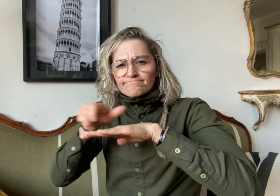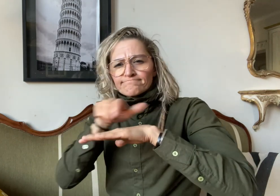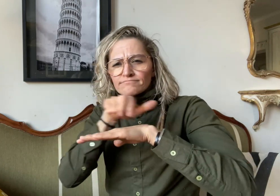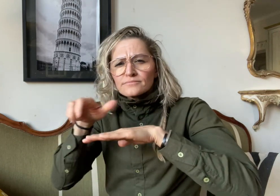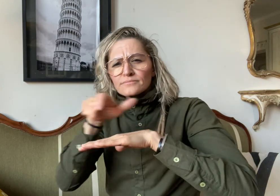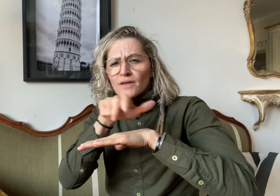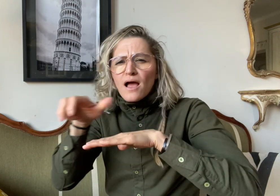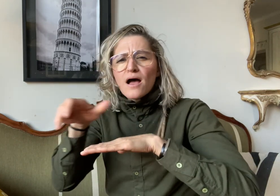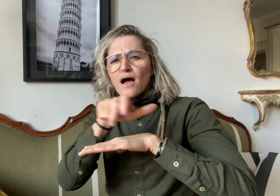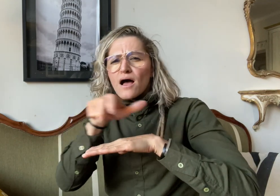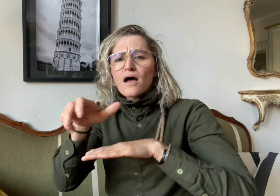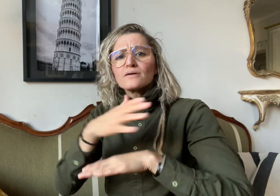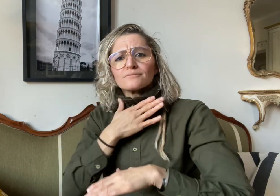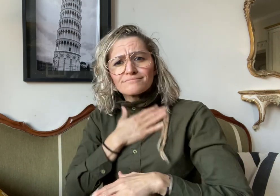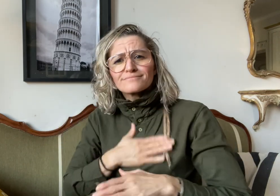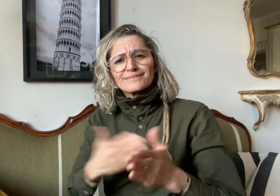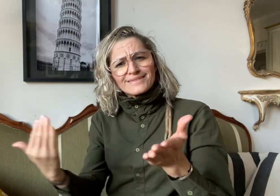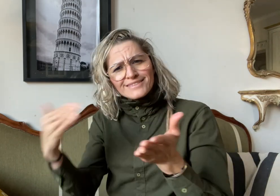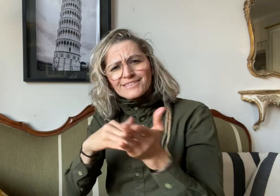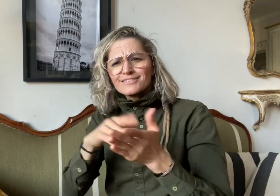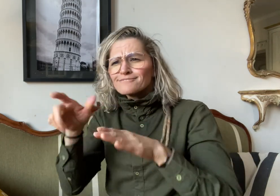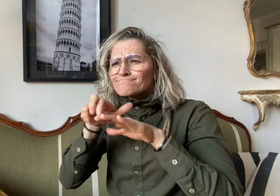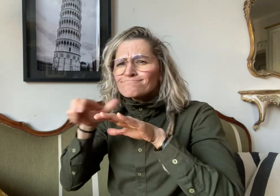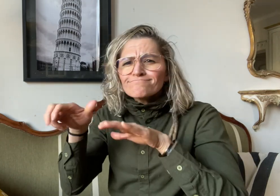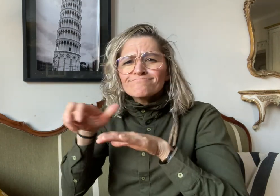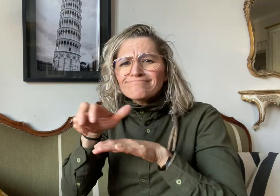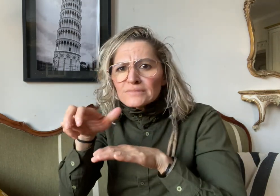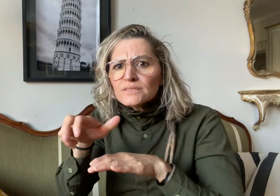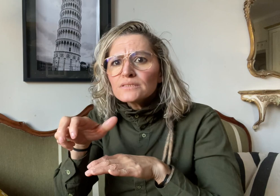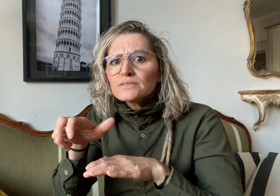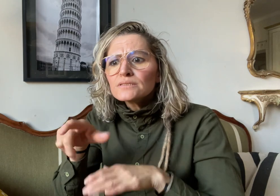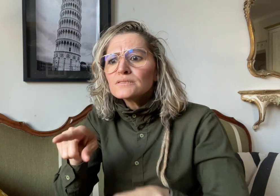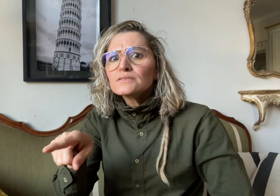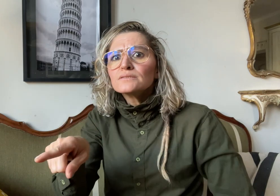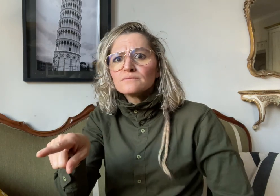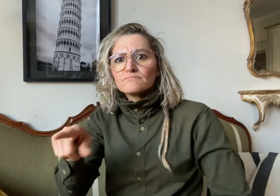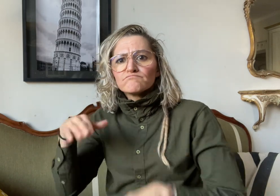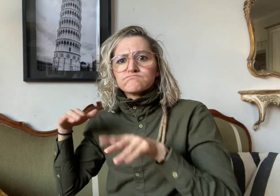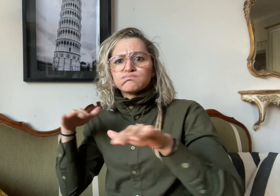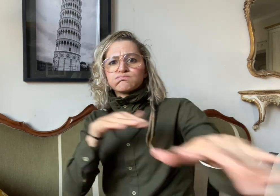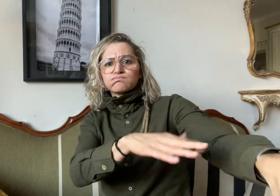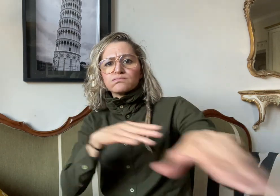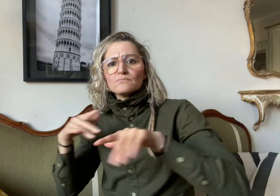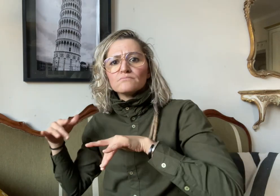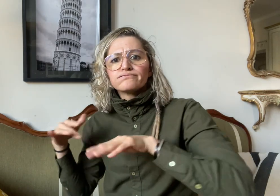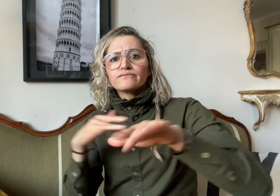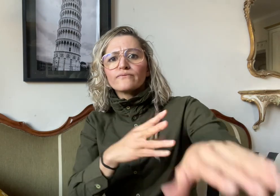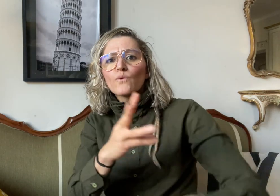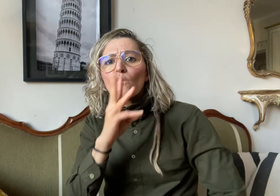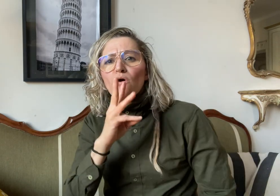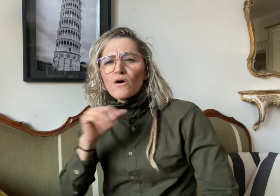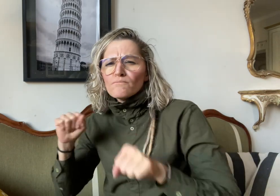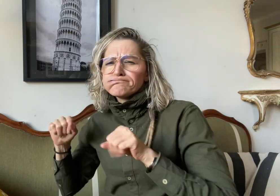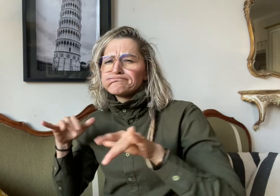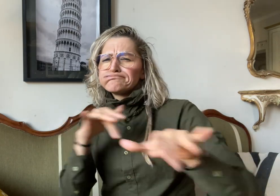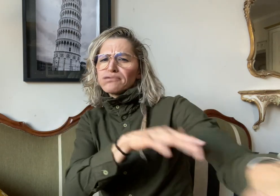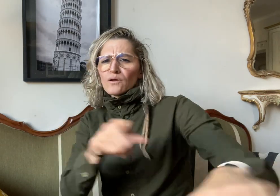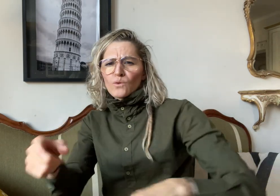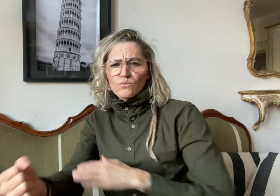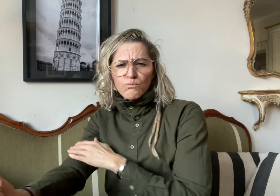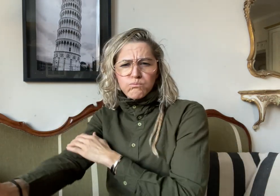with a strong current, which dragged Amelia away as she crossed.